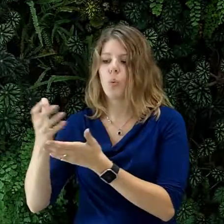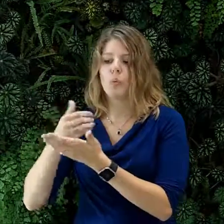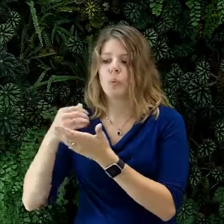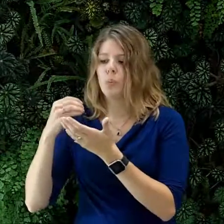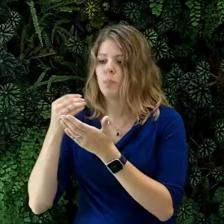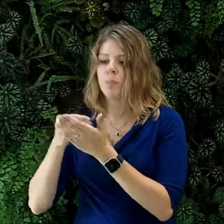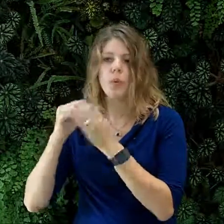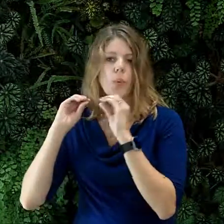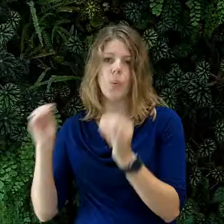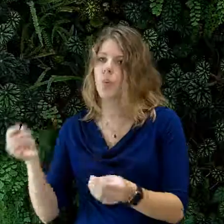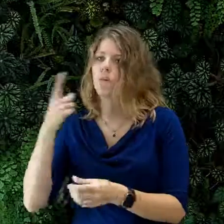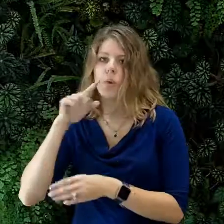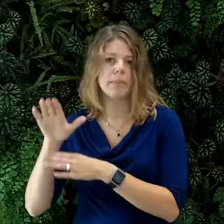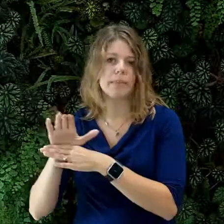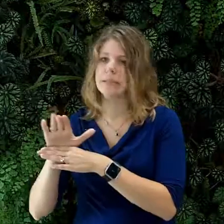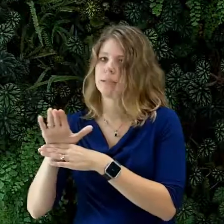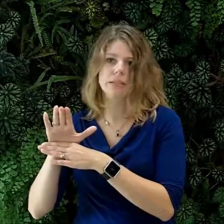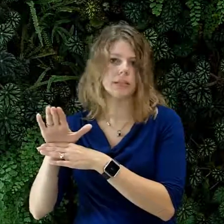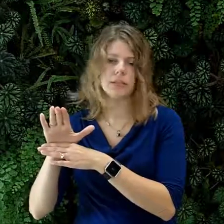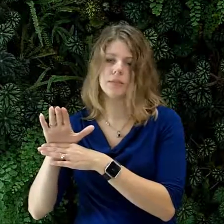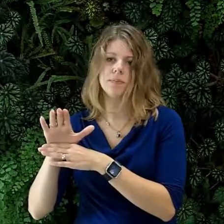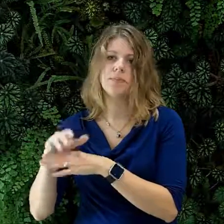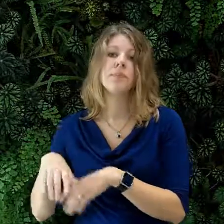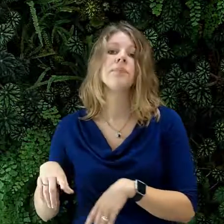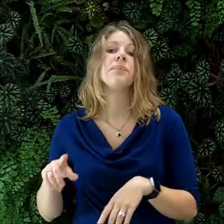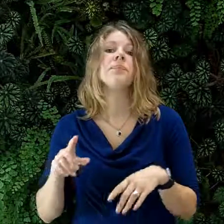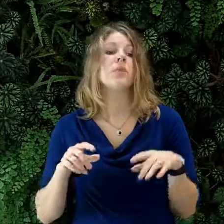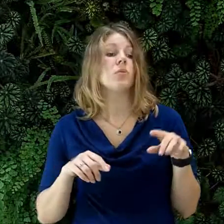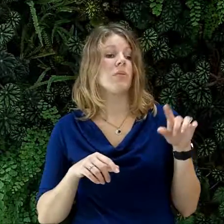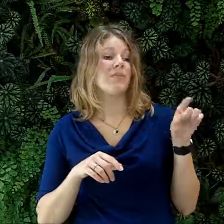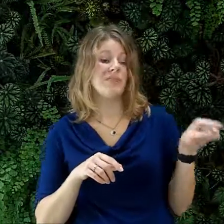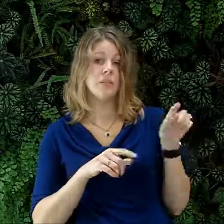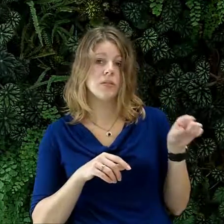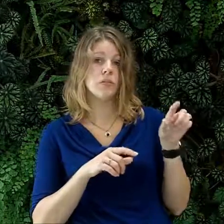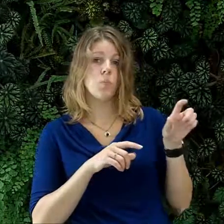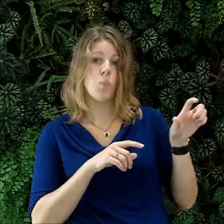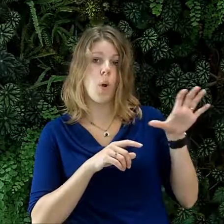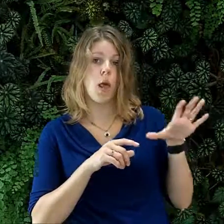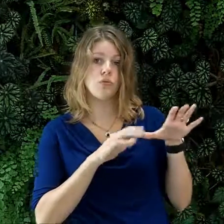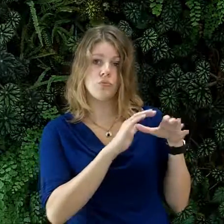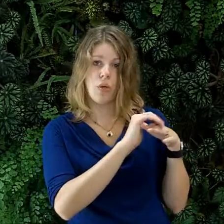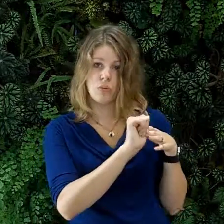Those that earn no money to profit their business. For a business/corporation to rent a booth, the cost is $100.